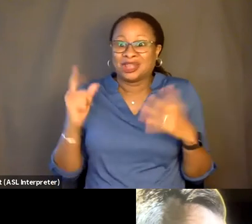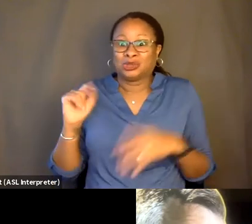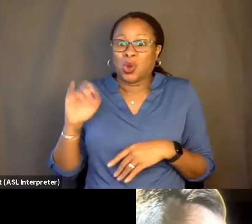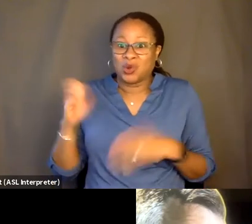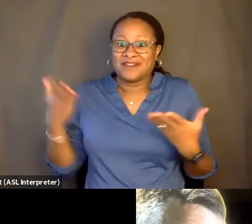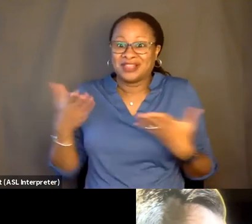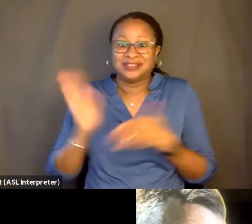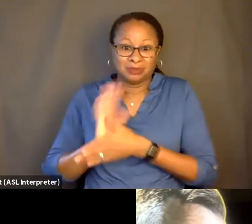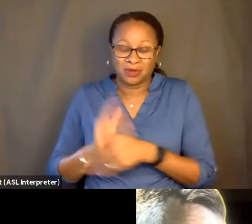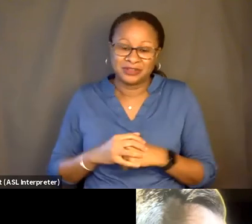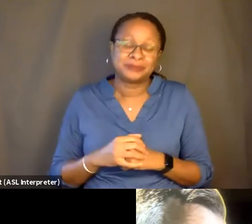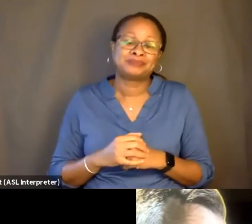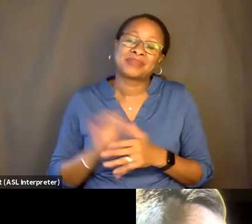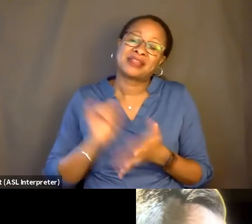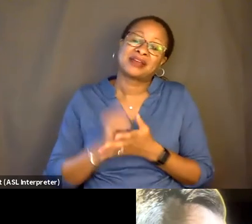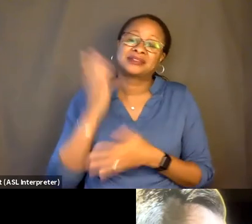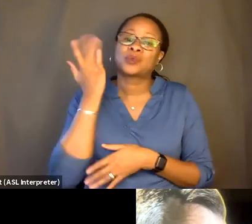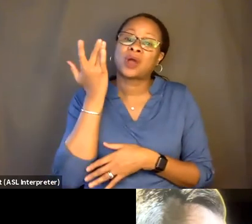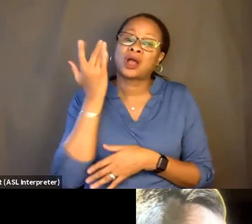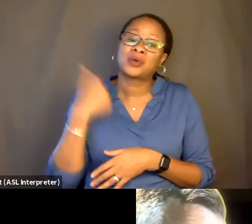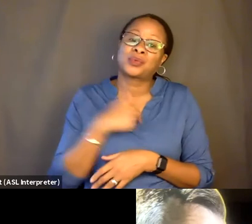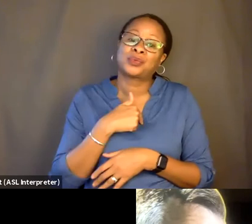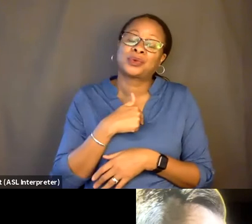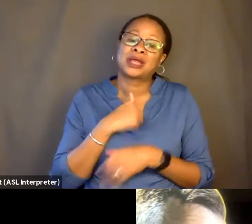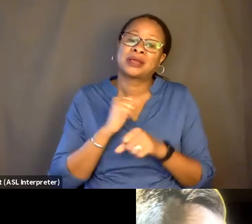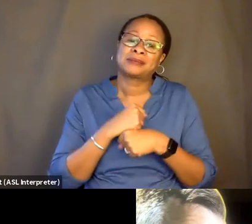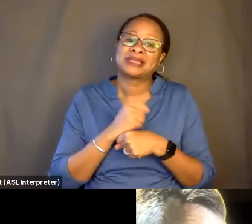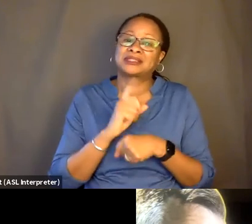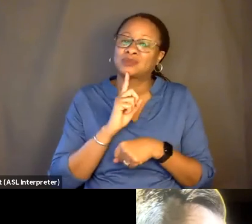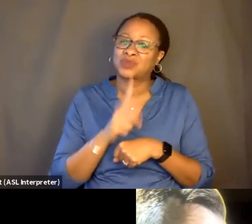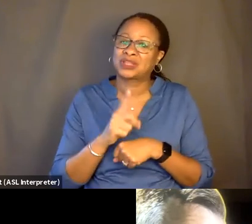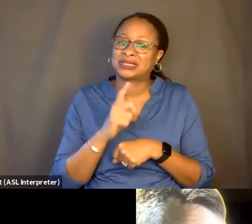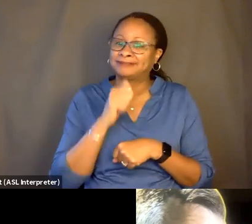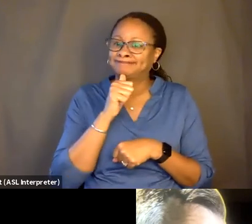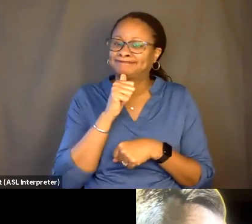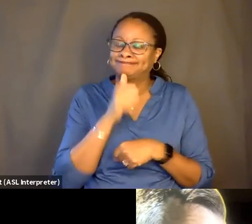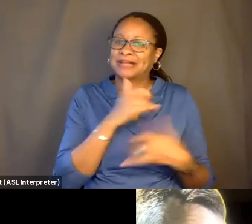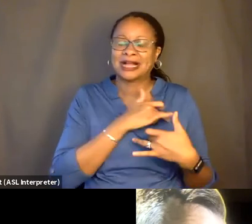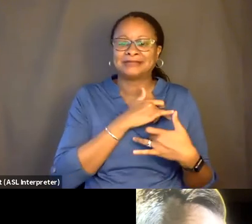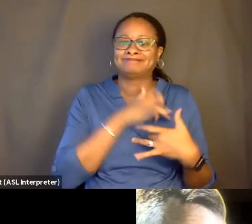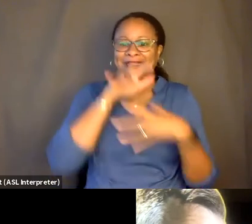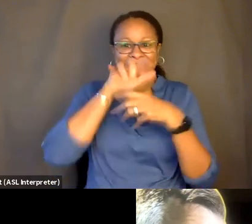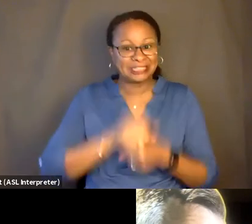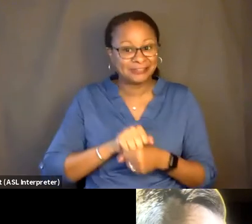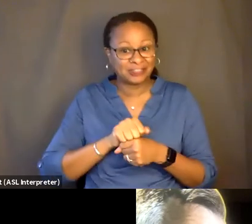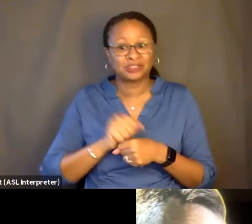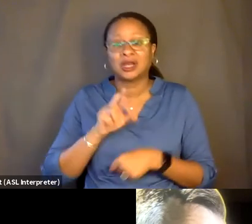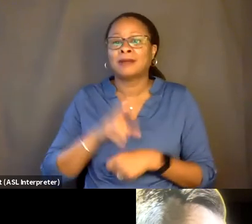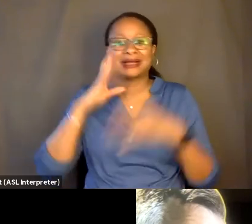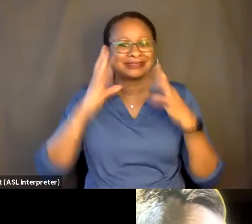And that's why we made some really unconventional but deliberate choices in our process, one of which